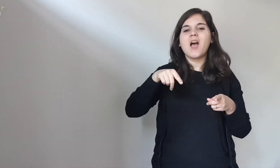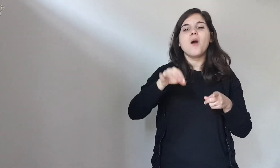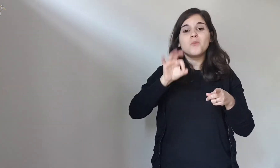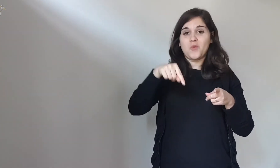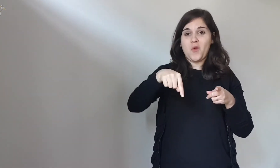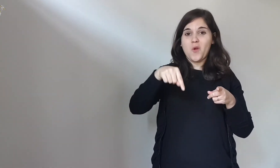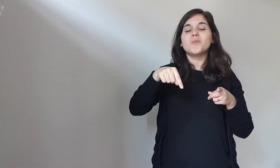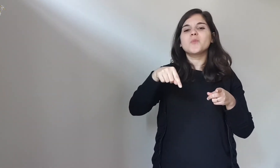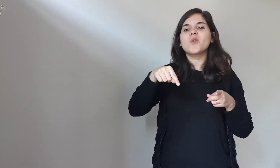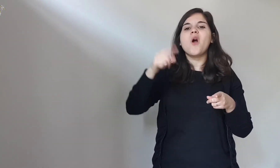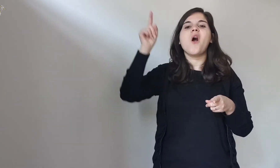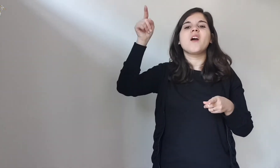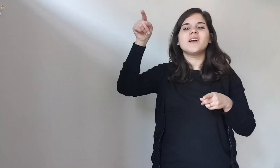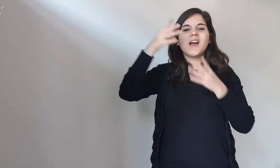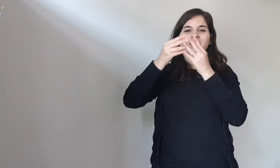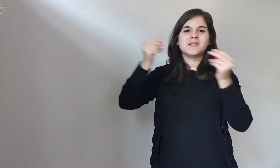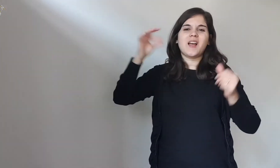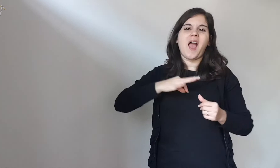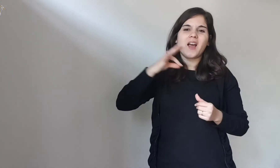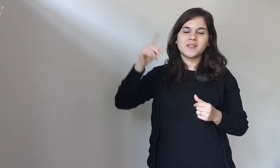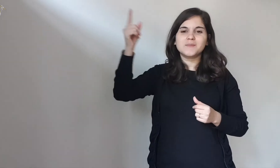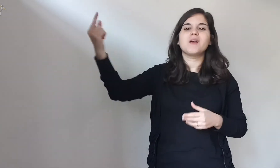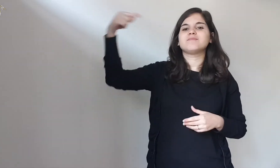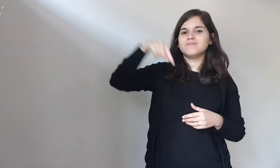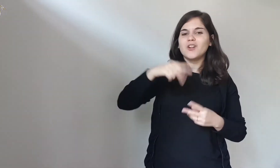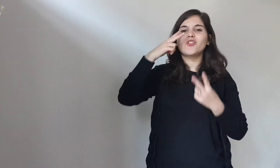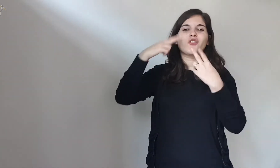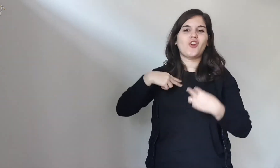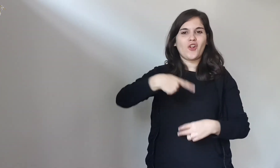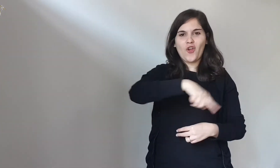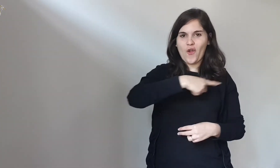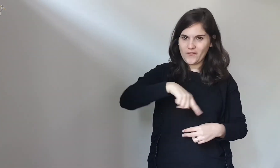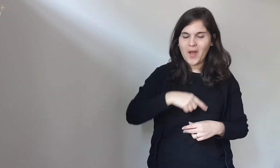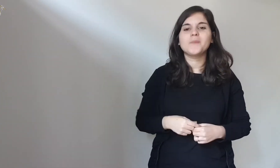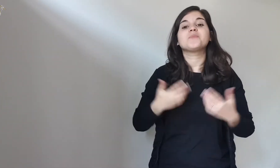in this period their souls come to visit us,